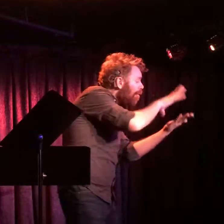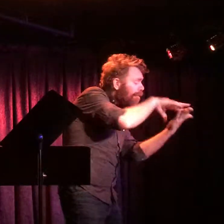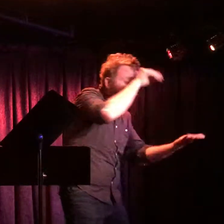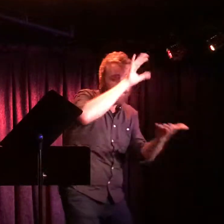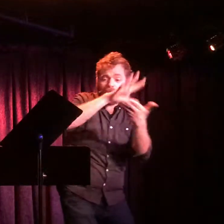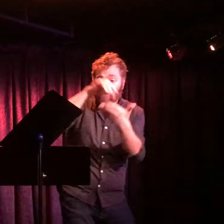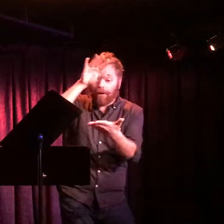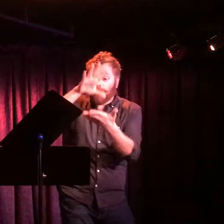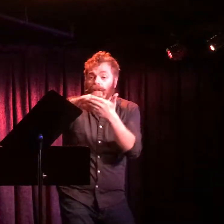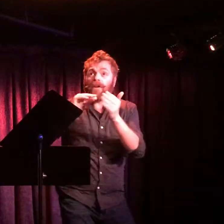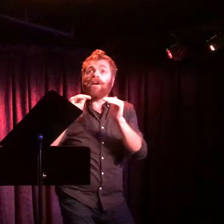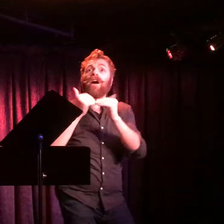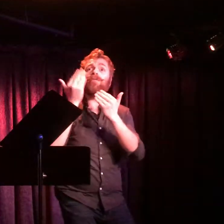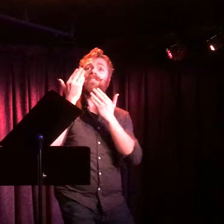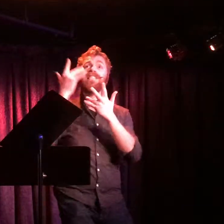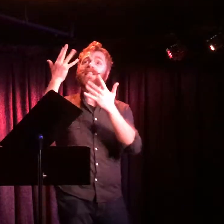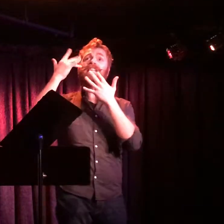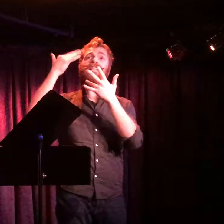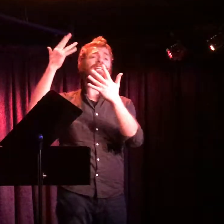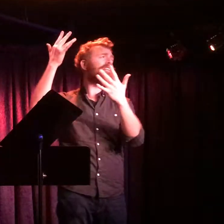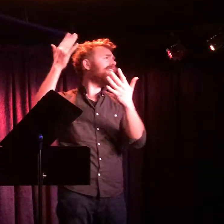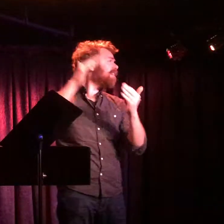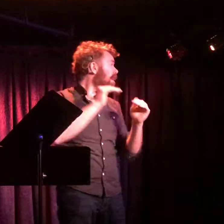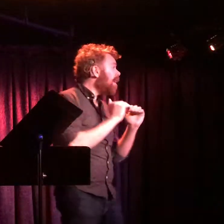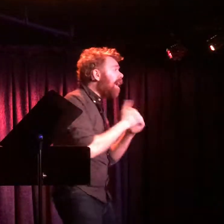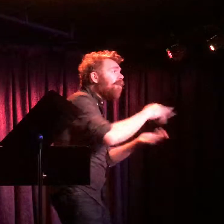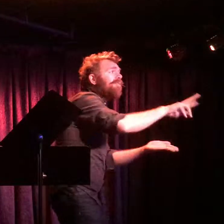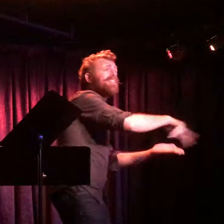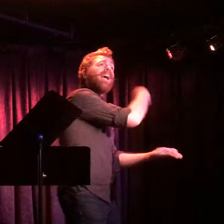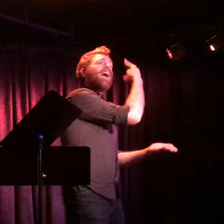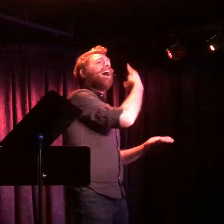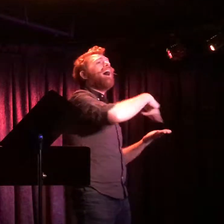Learning how to sing and dance,